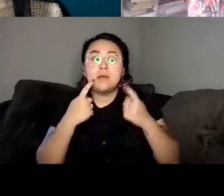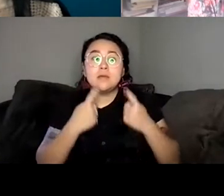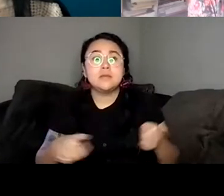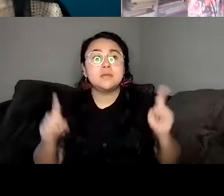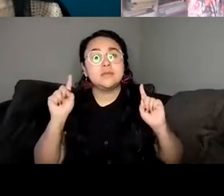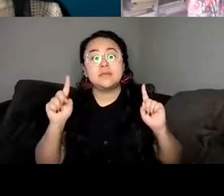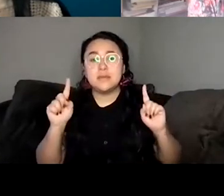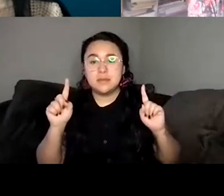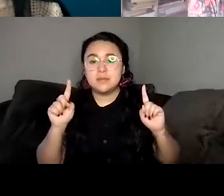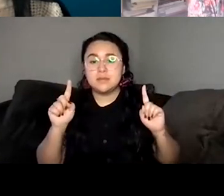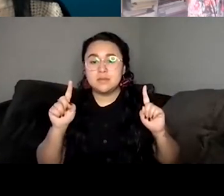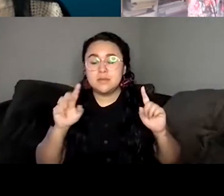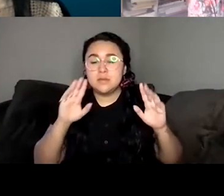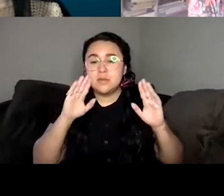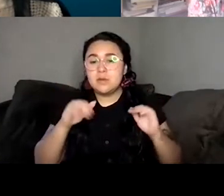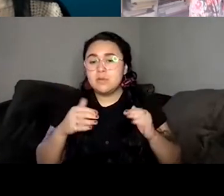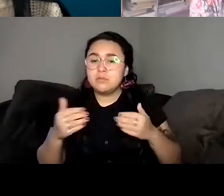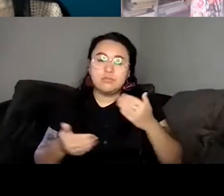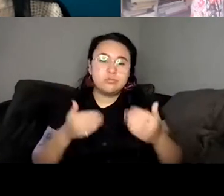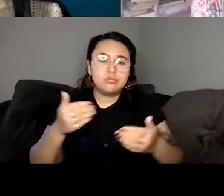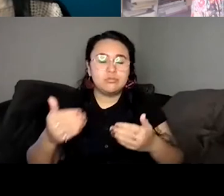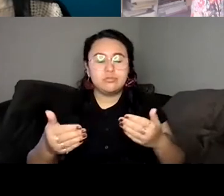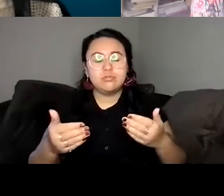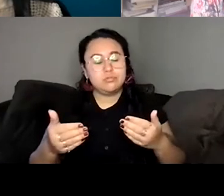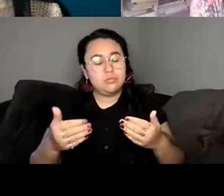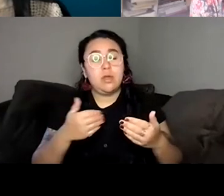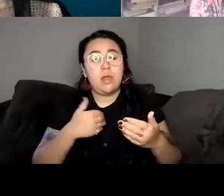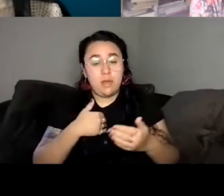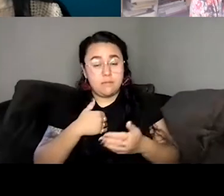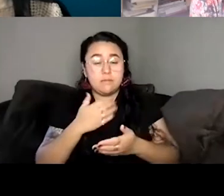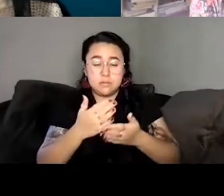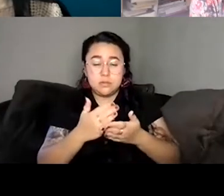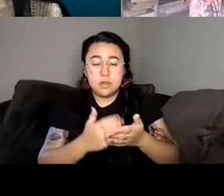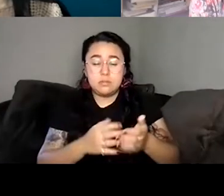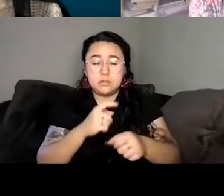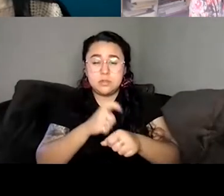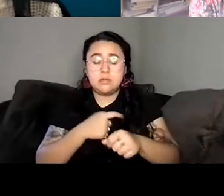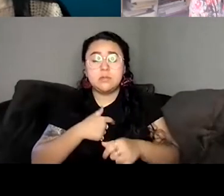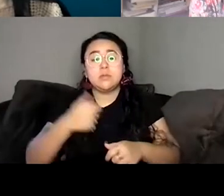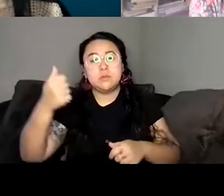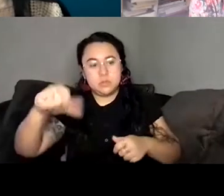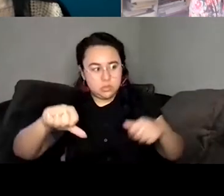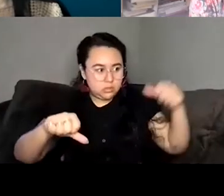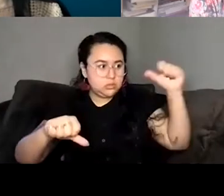I certainly had times after being rejected by every agent, where I felt discouraged and